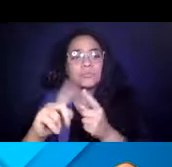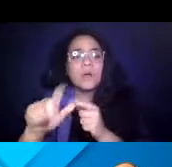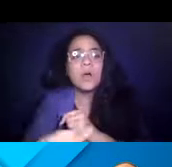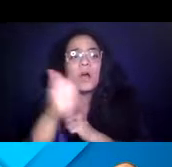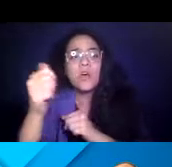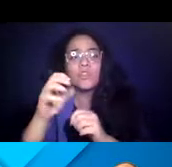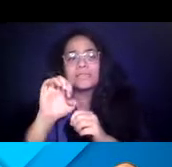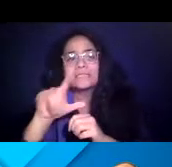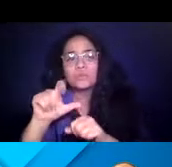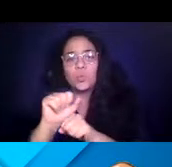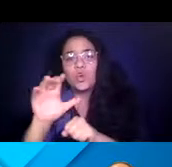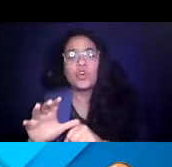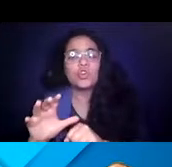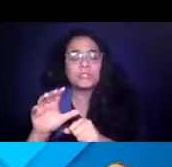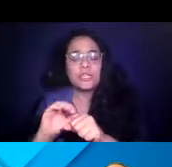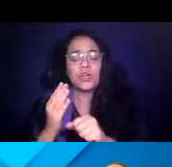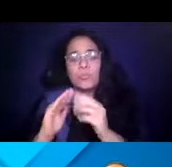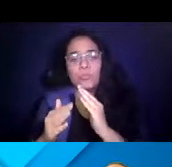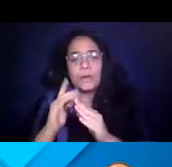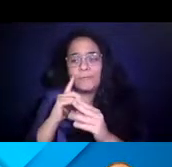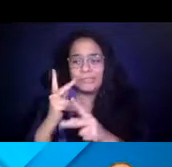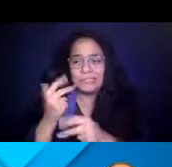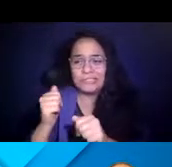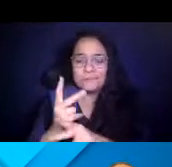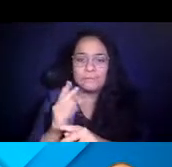workers within our community to try to keep our 14:48:55 city thriving.